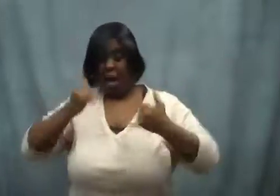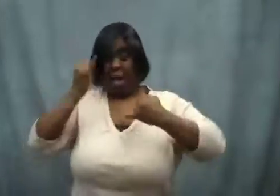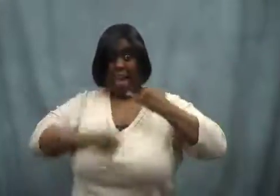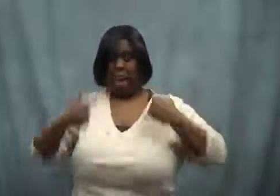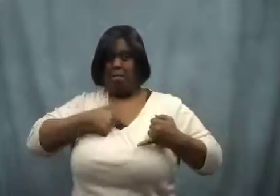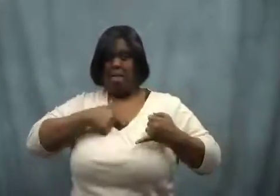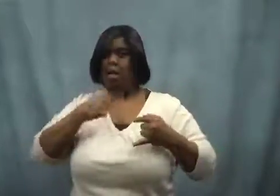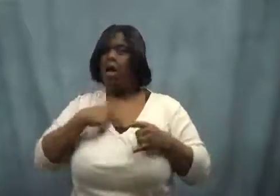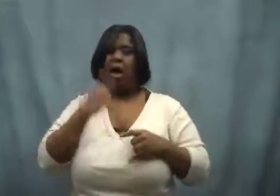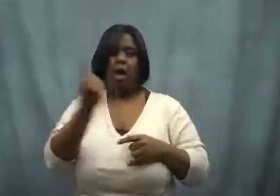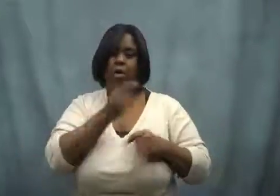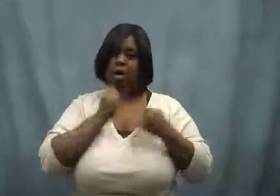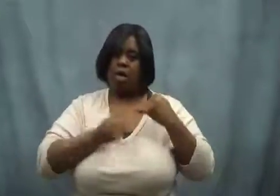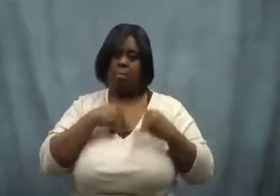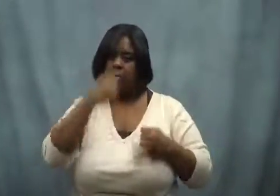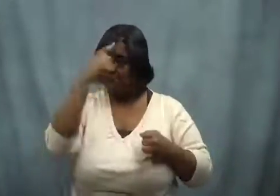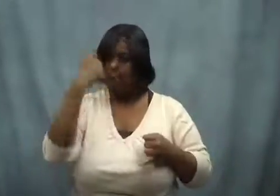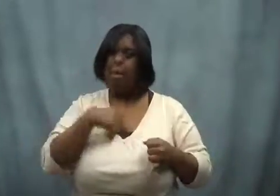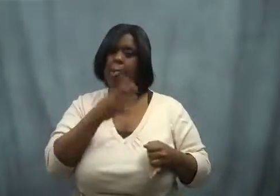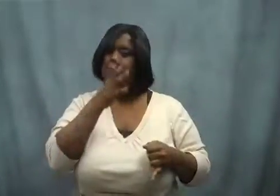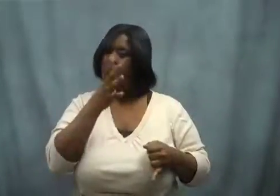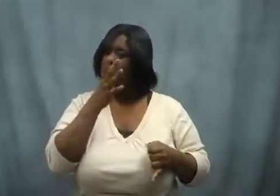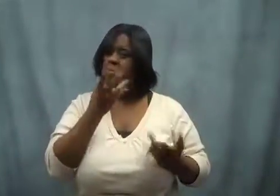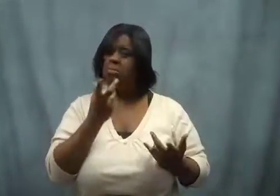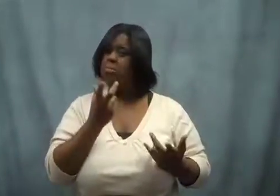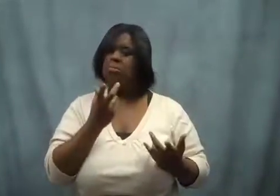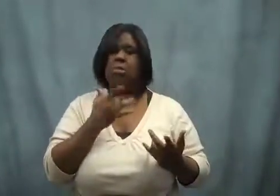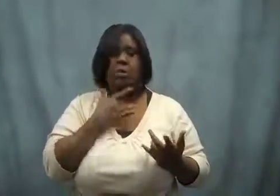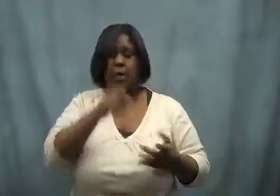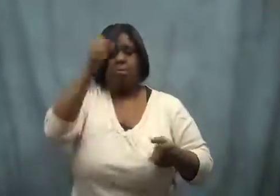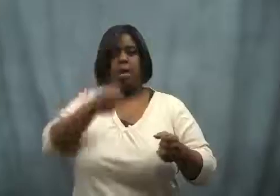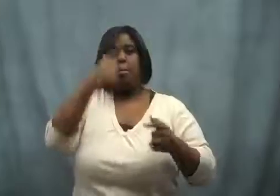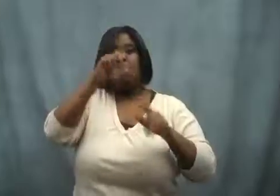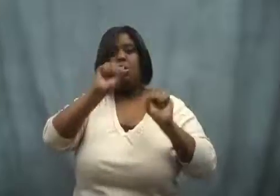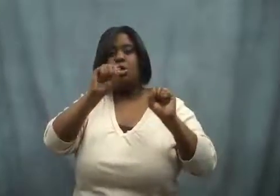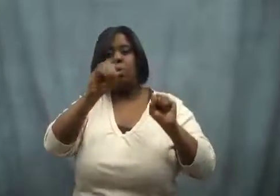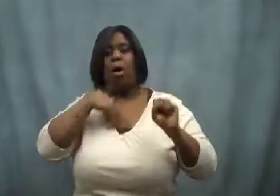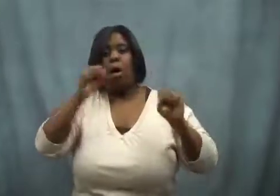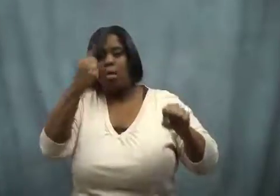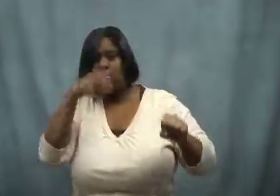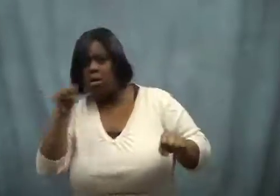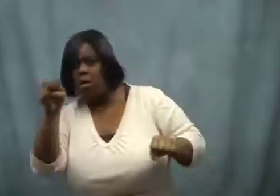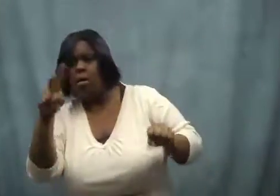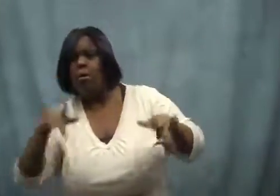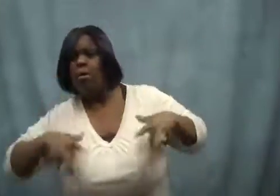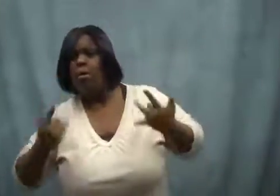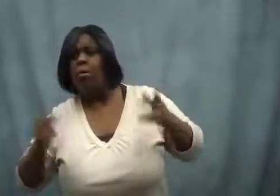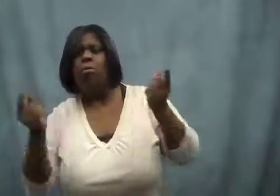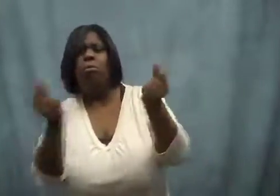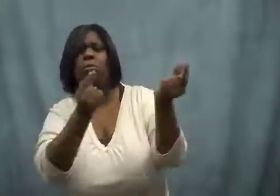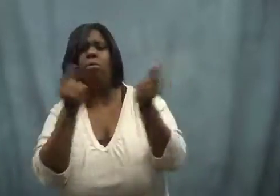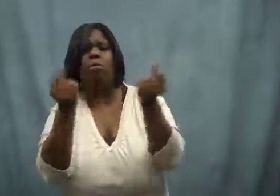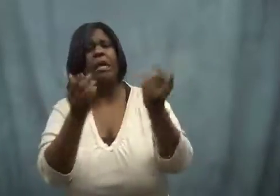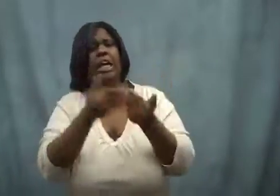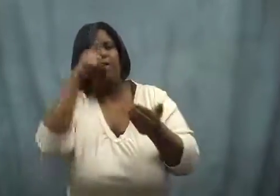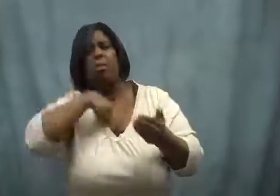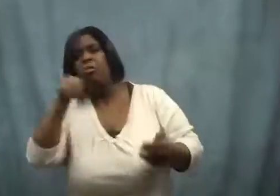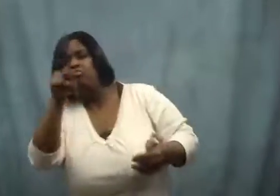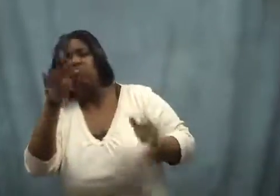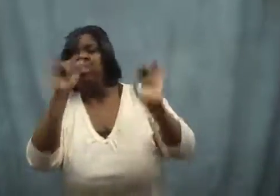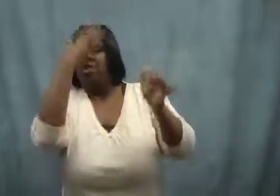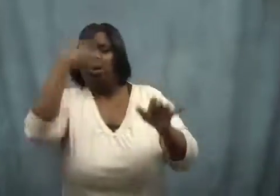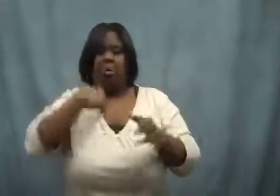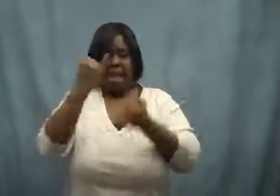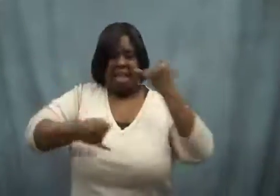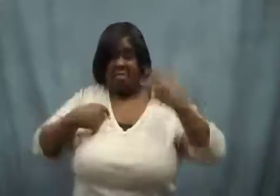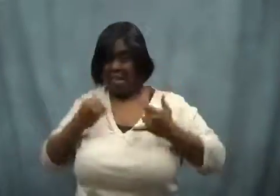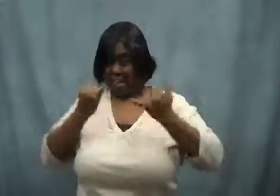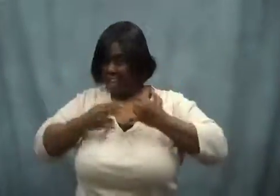I was last, as usual. My mother wanted me to understand what was happening.